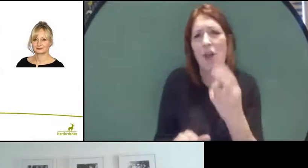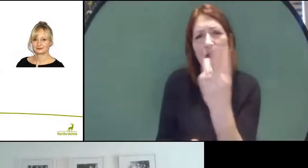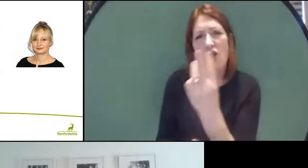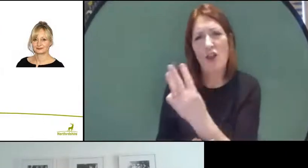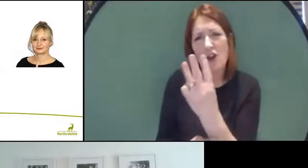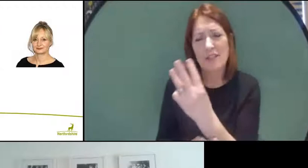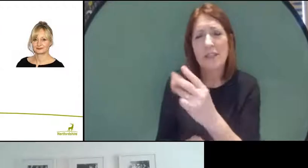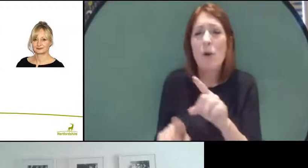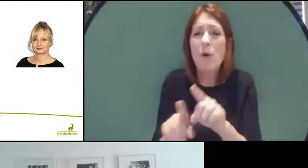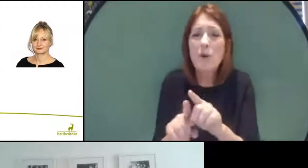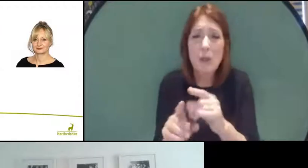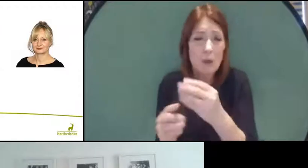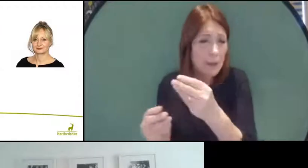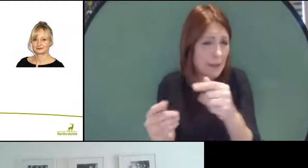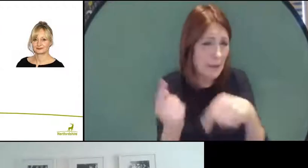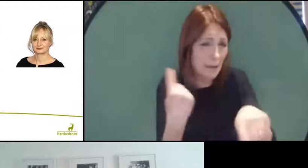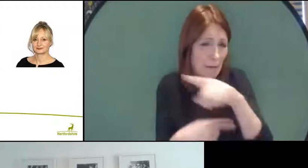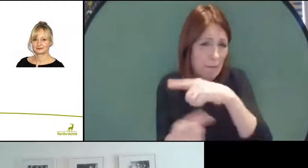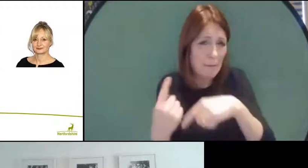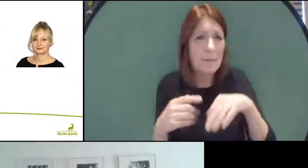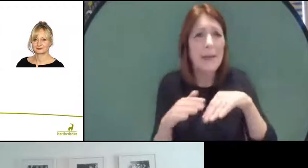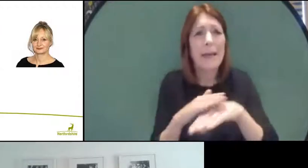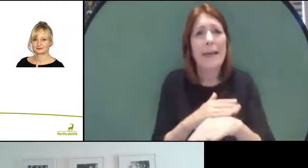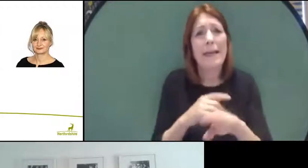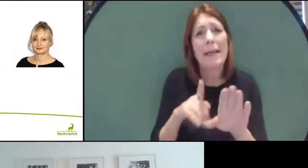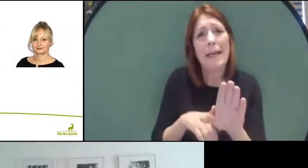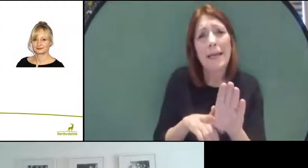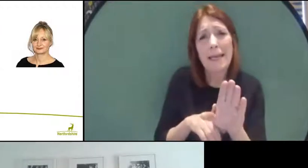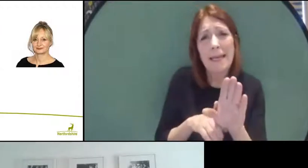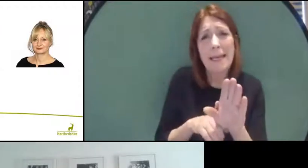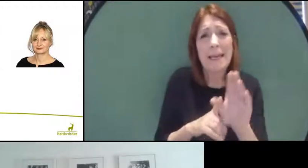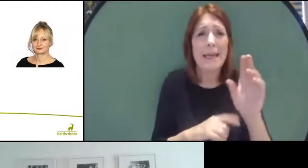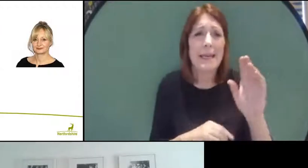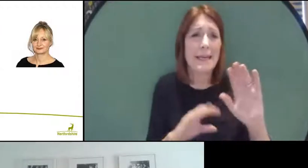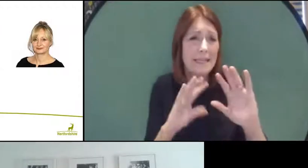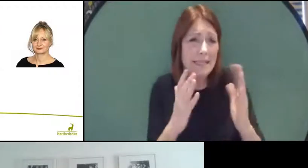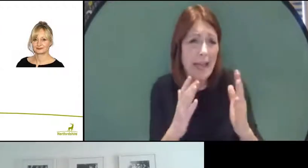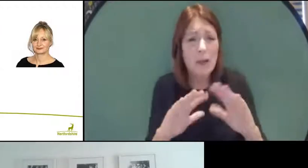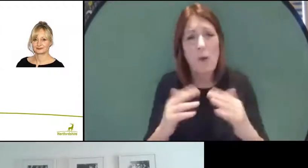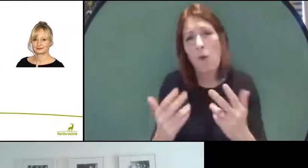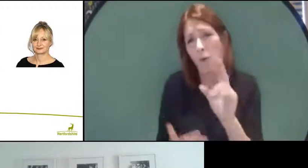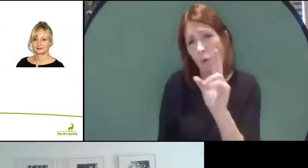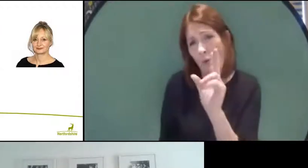Years 10 and 12 who are tuned in today, so I want to address that as well.